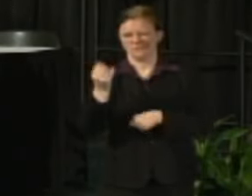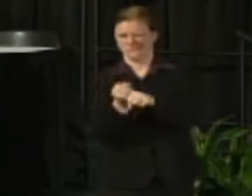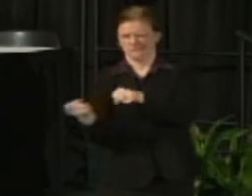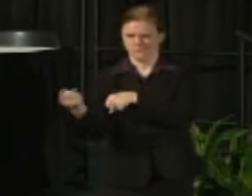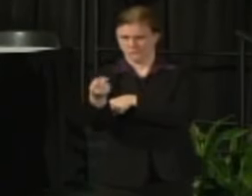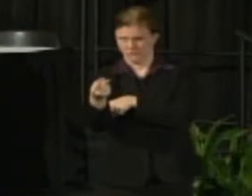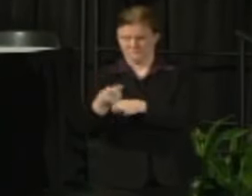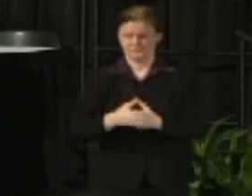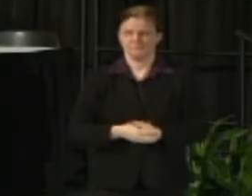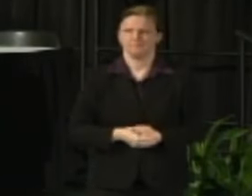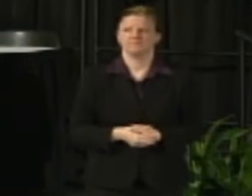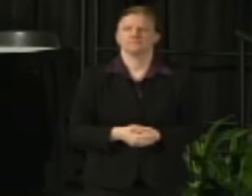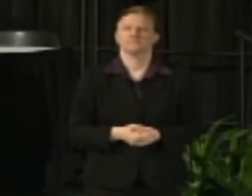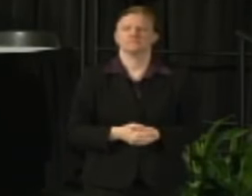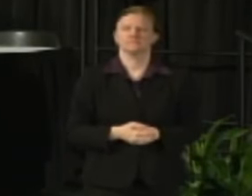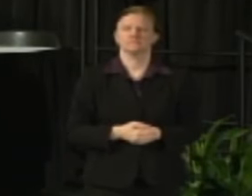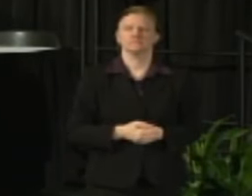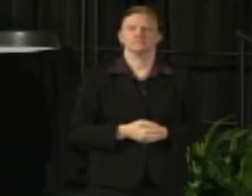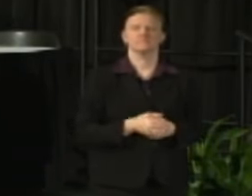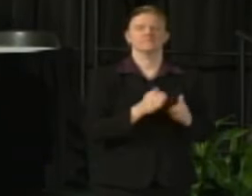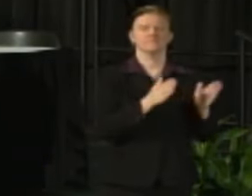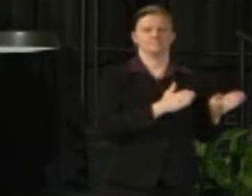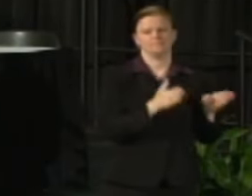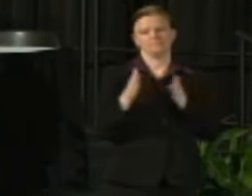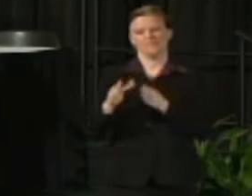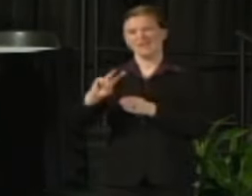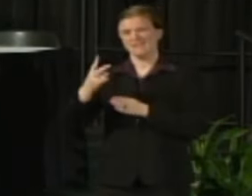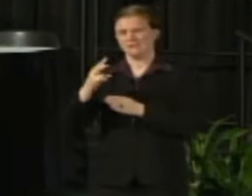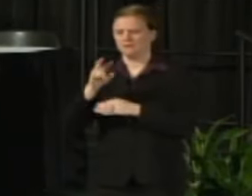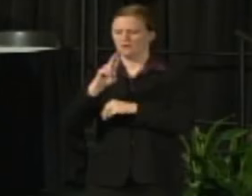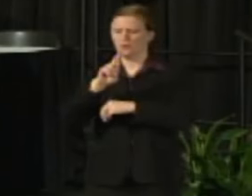The second part of this, the restructuring UW System as Public Authority,